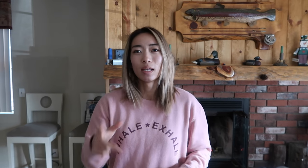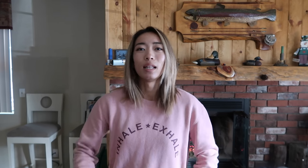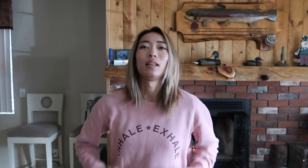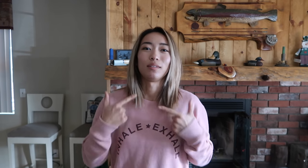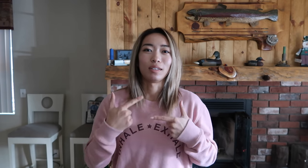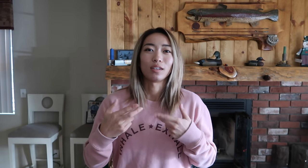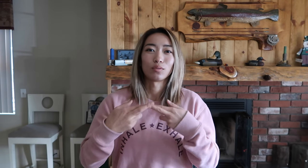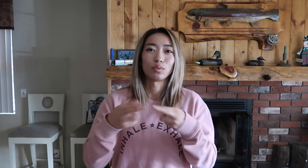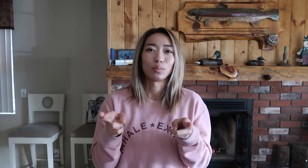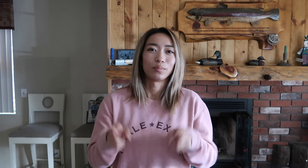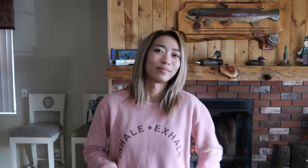or living room